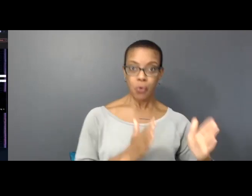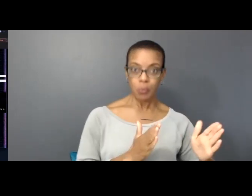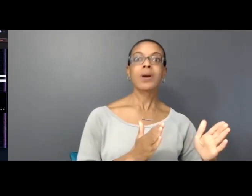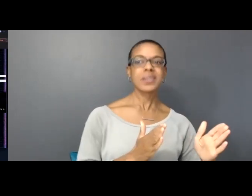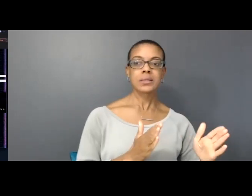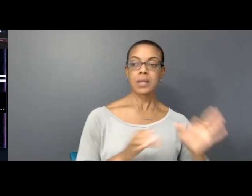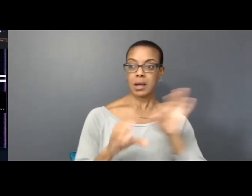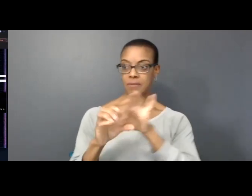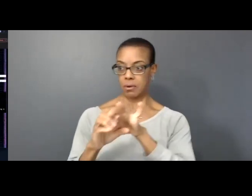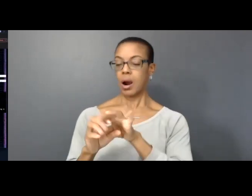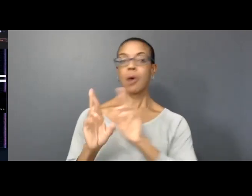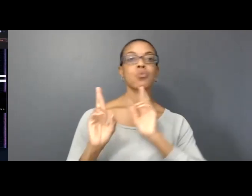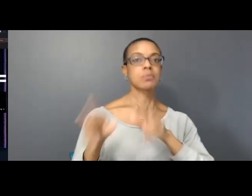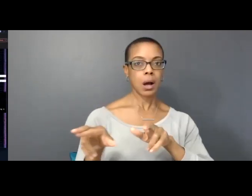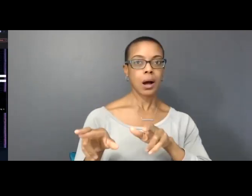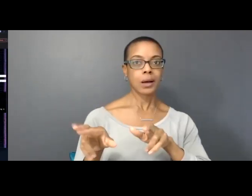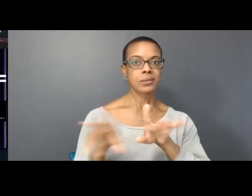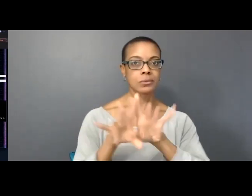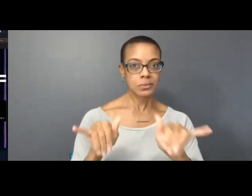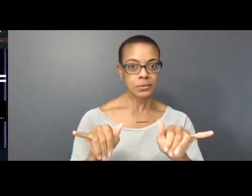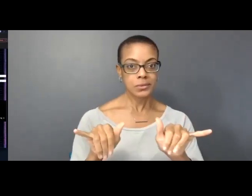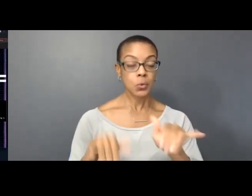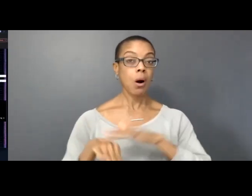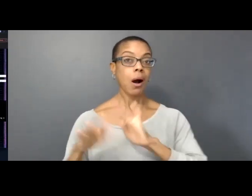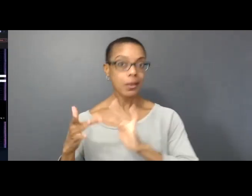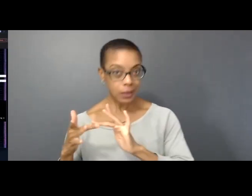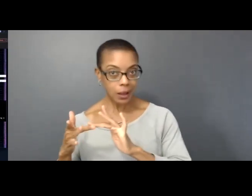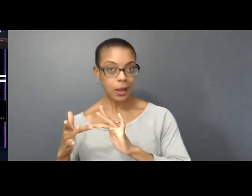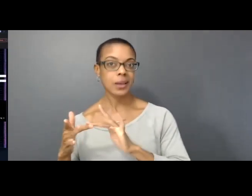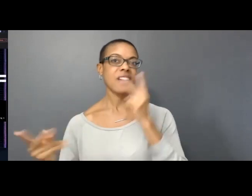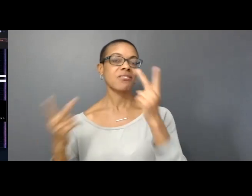The performer then kinesthetically responds to the votes from online participants via visual cues.